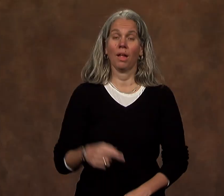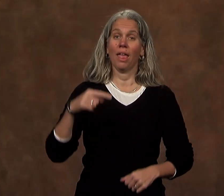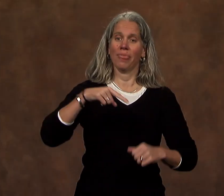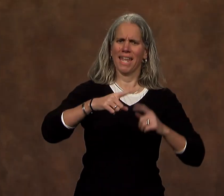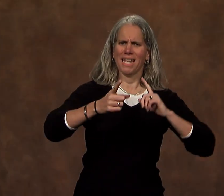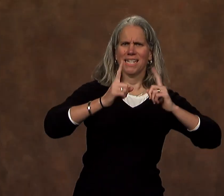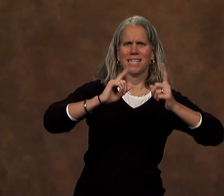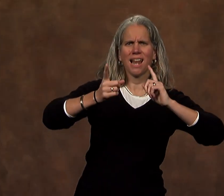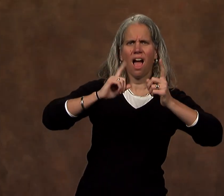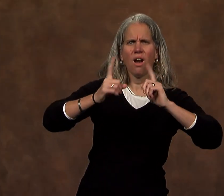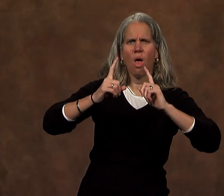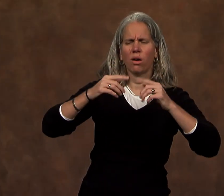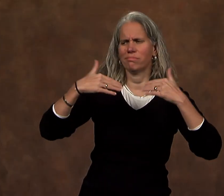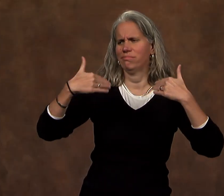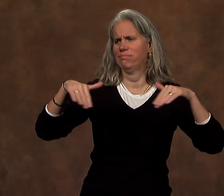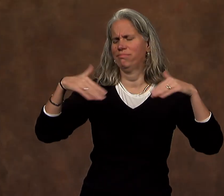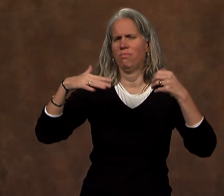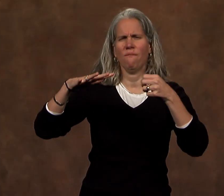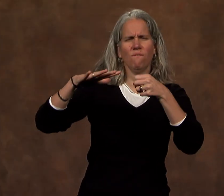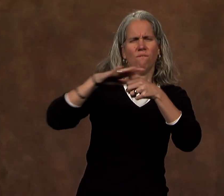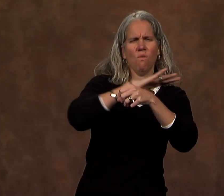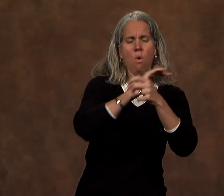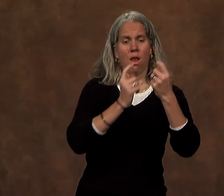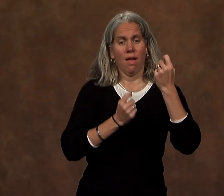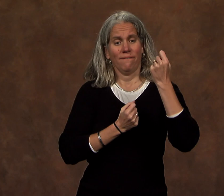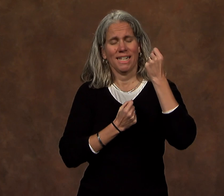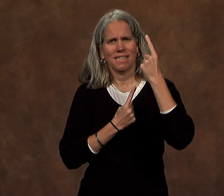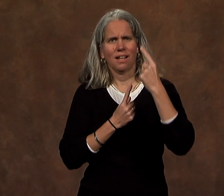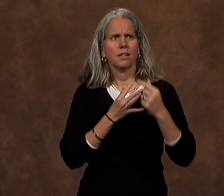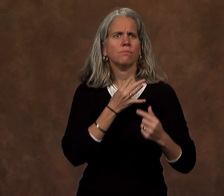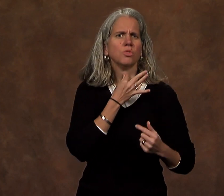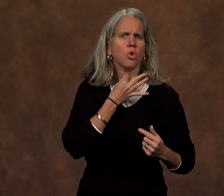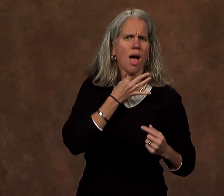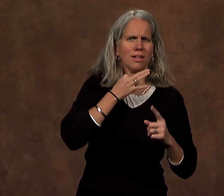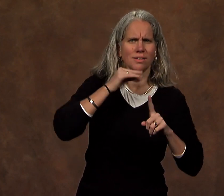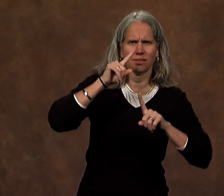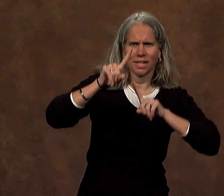These dialogues, rich with insight, inquiry